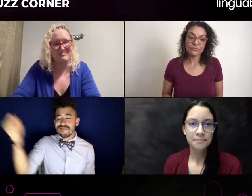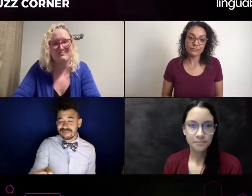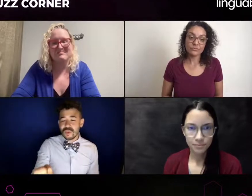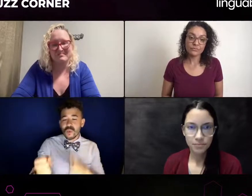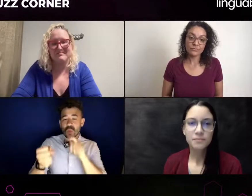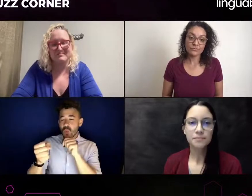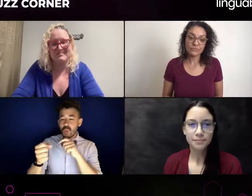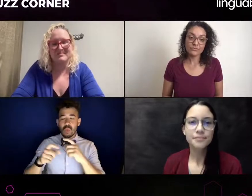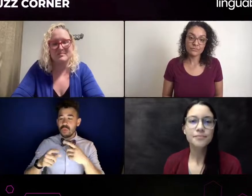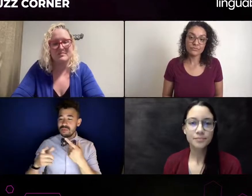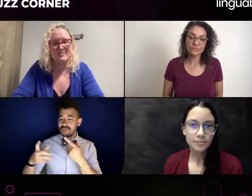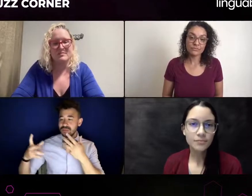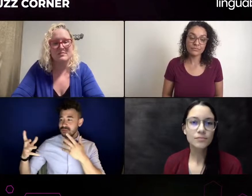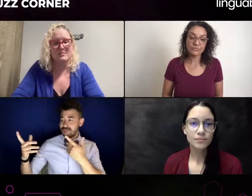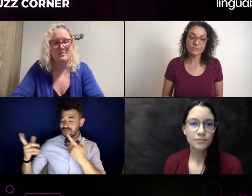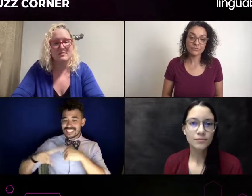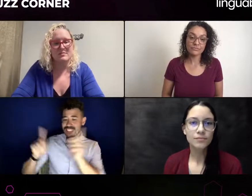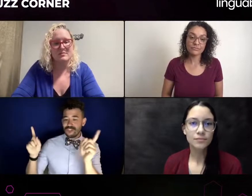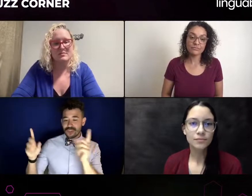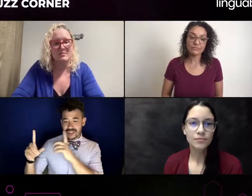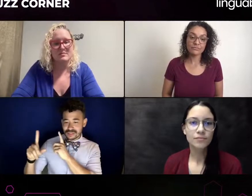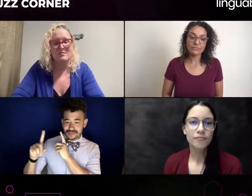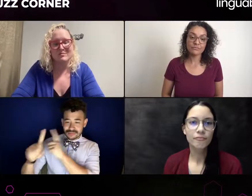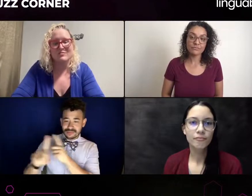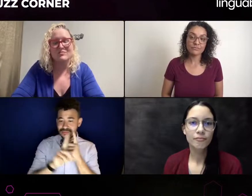But if the casting director or whoever